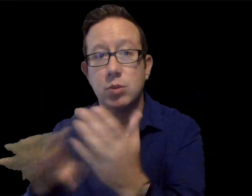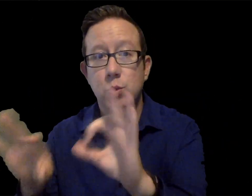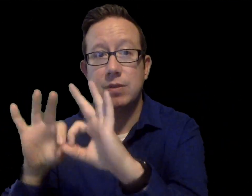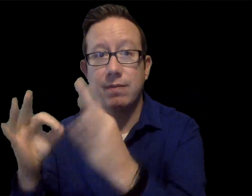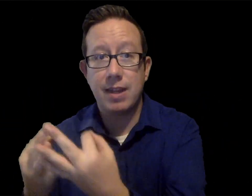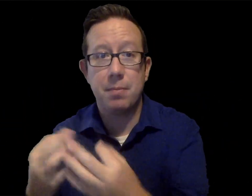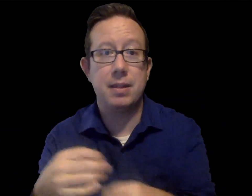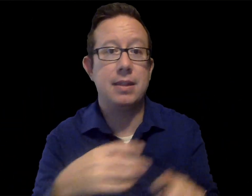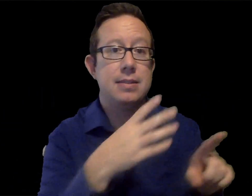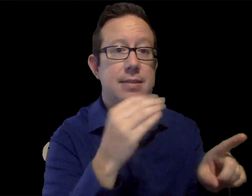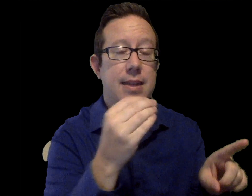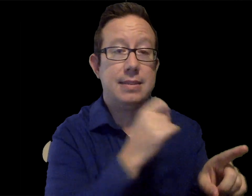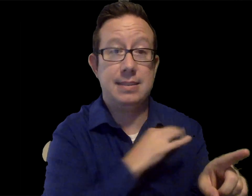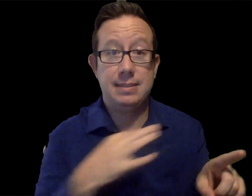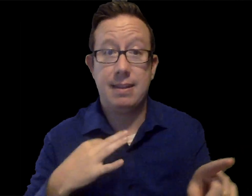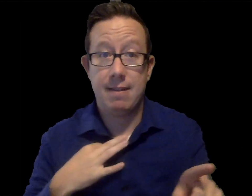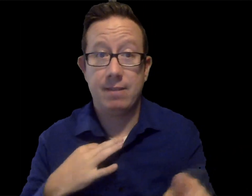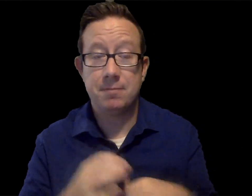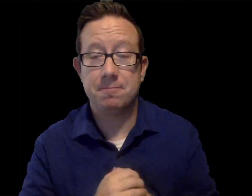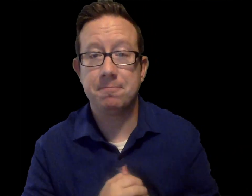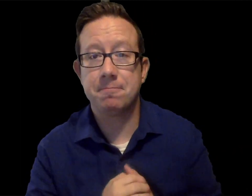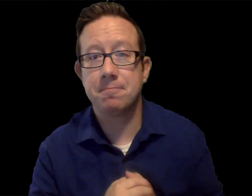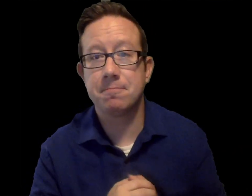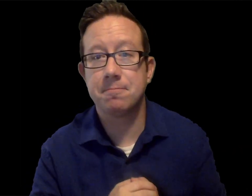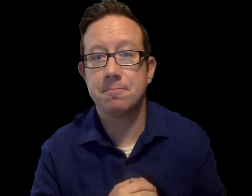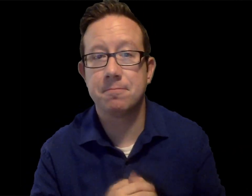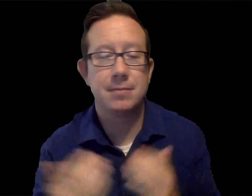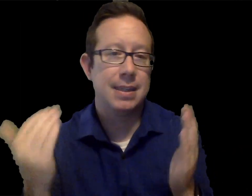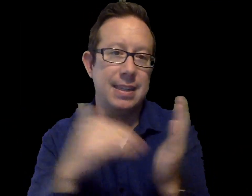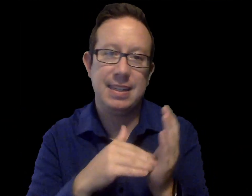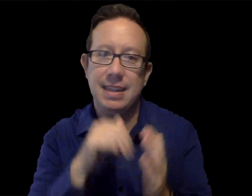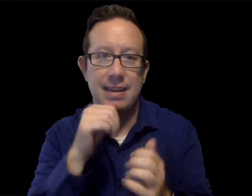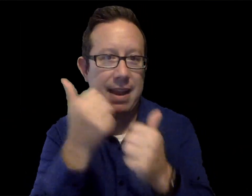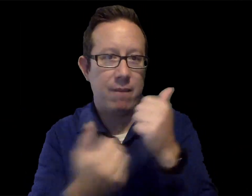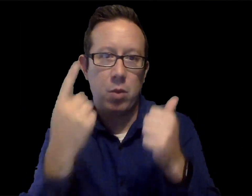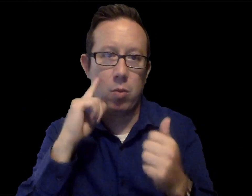We did disseminate a survey to students, families, and staff on this issue.